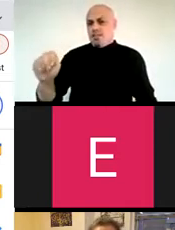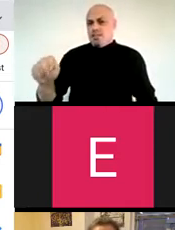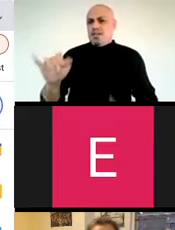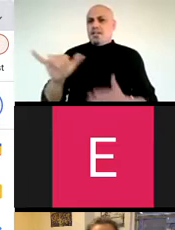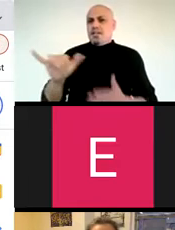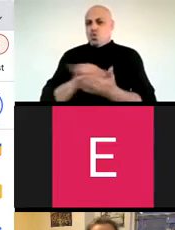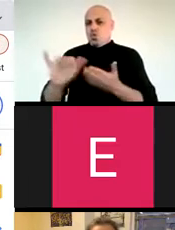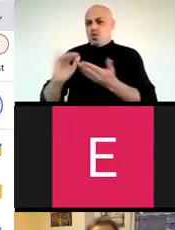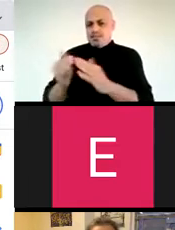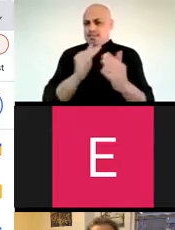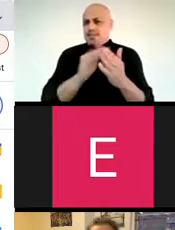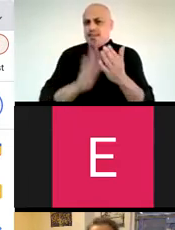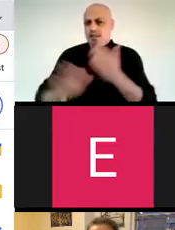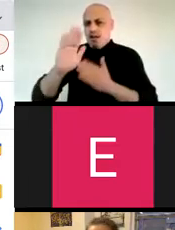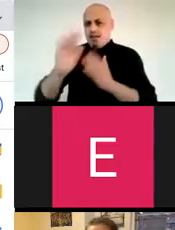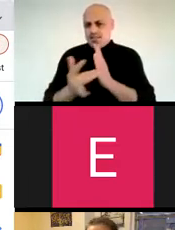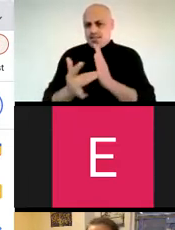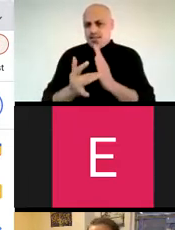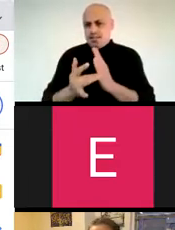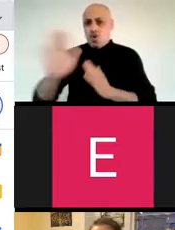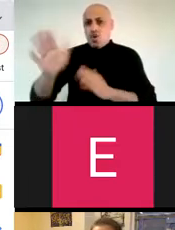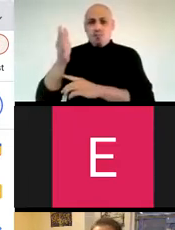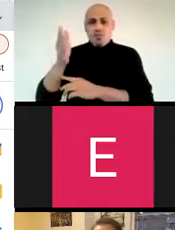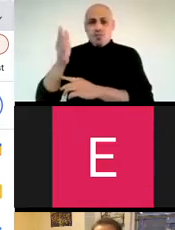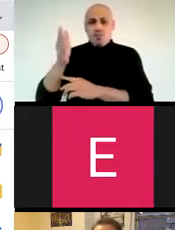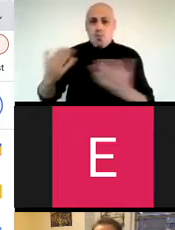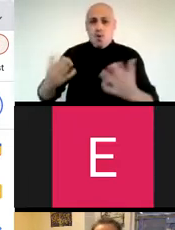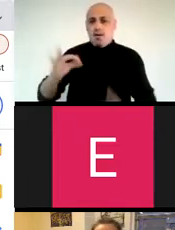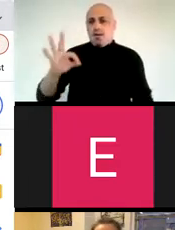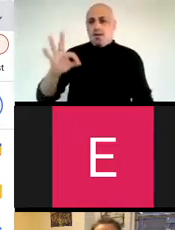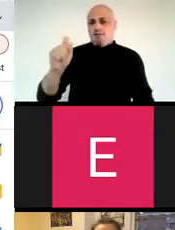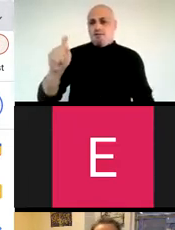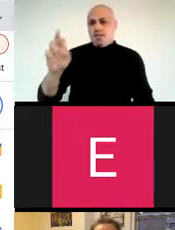York City College of Technology and her presentation is titled, Fostering Bravery.